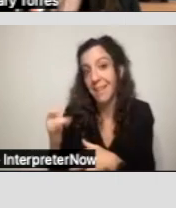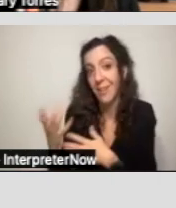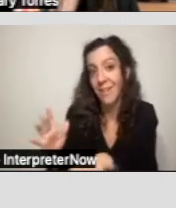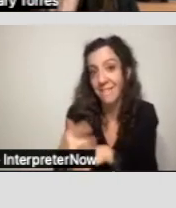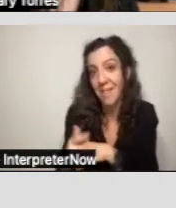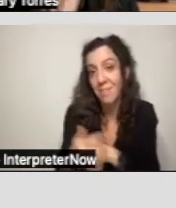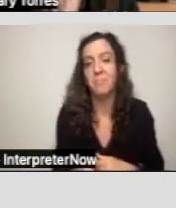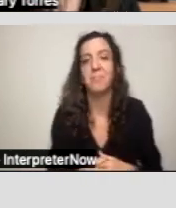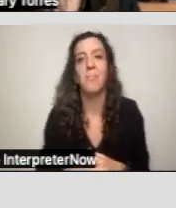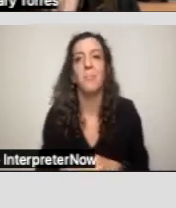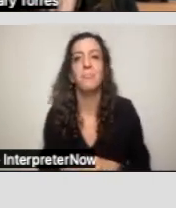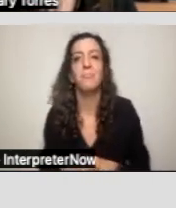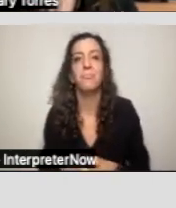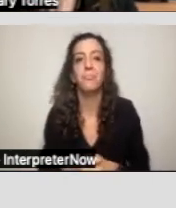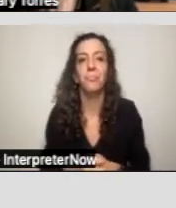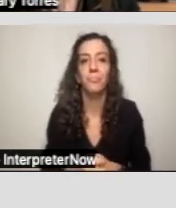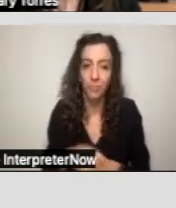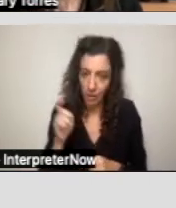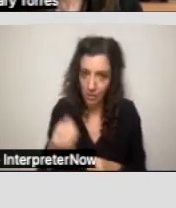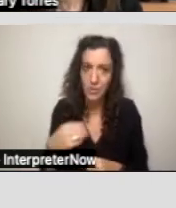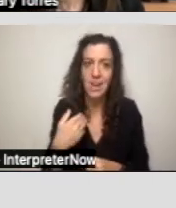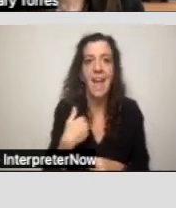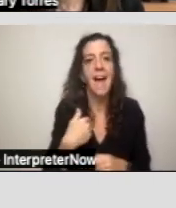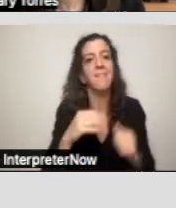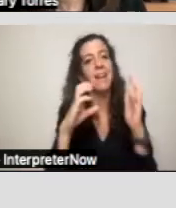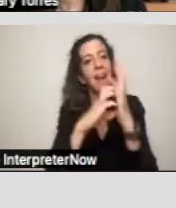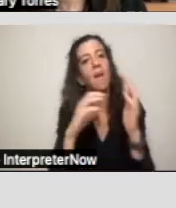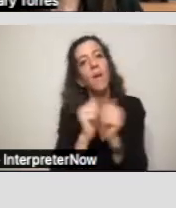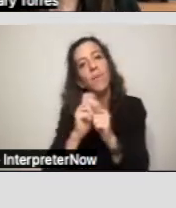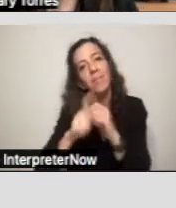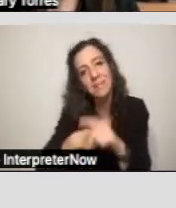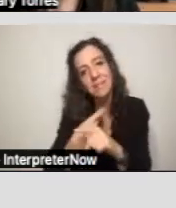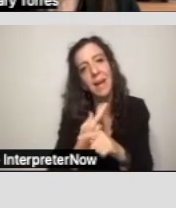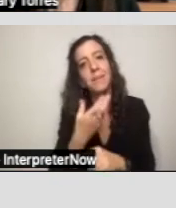So there should be an area where it has the types and the amounts of services and supports